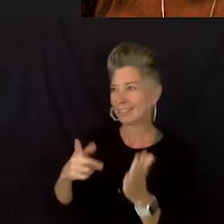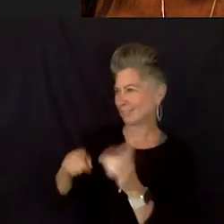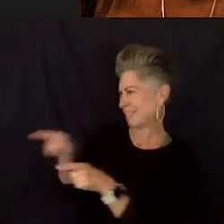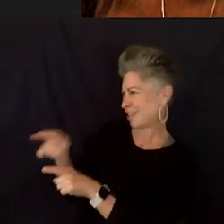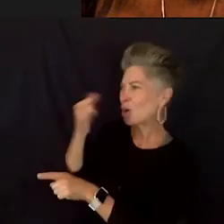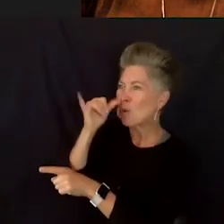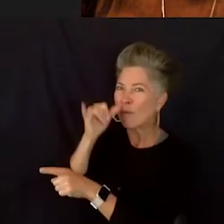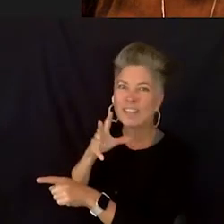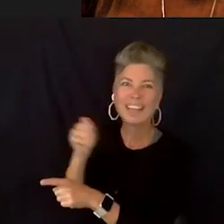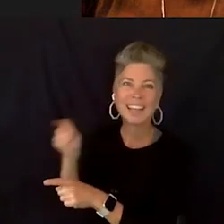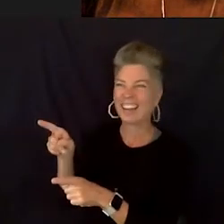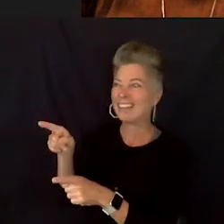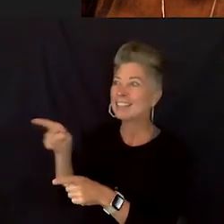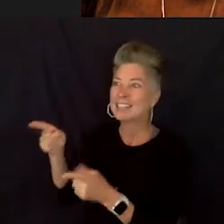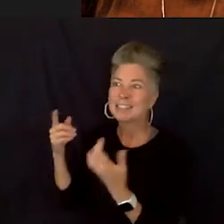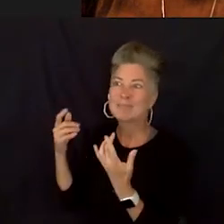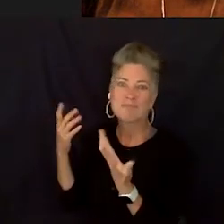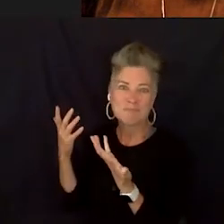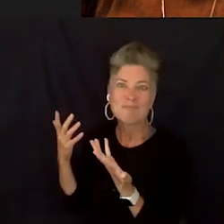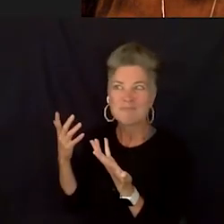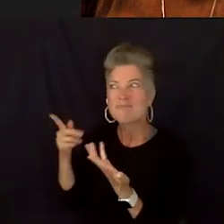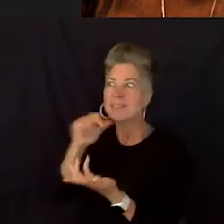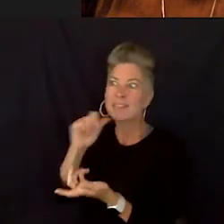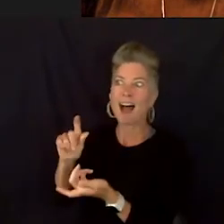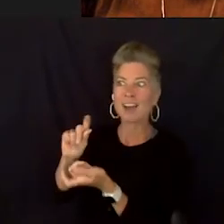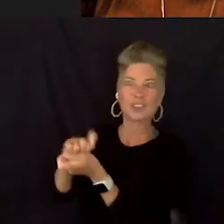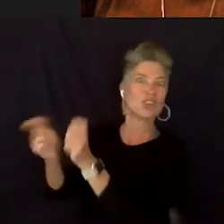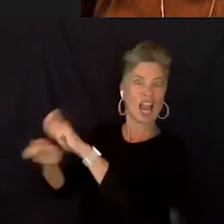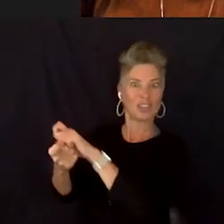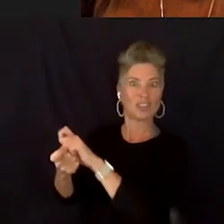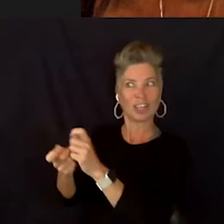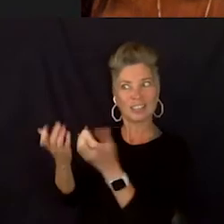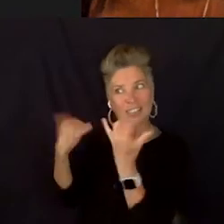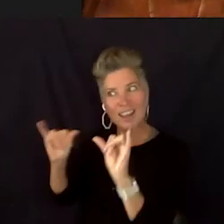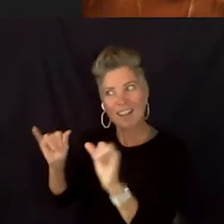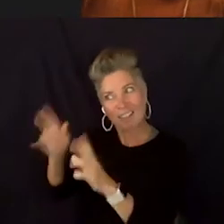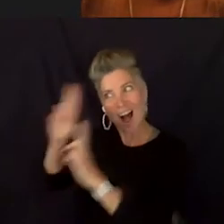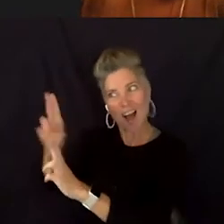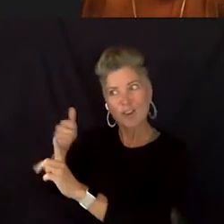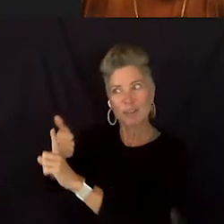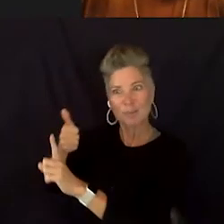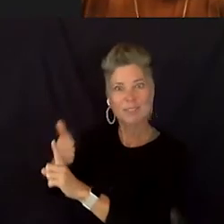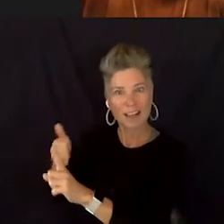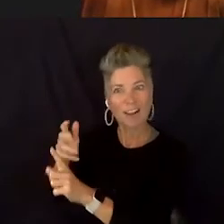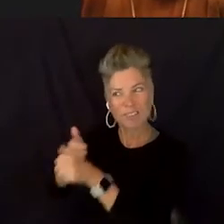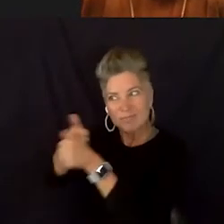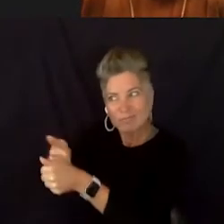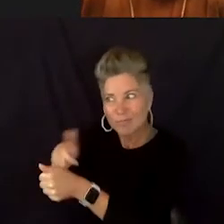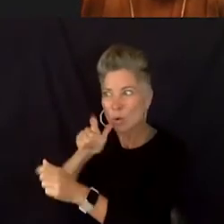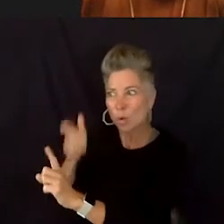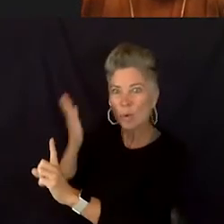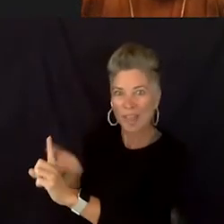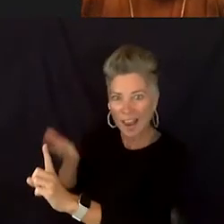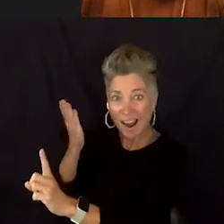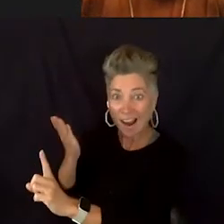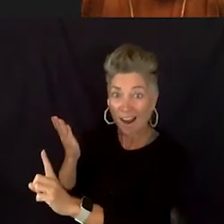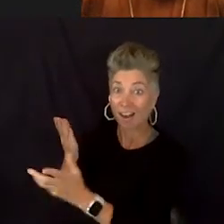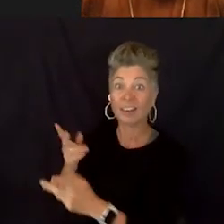They didn't change it up, where they still being their authentic self but they're moving towards something and they succeeding. Like seeing my kids succeeding.